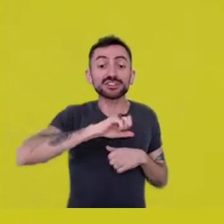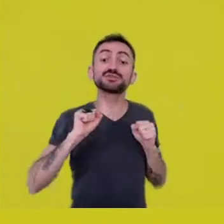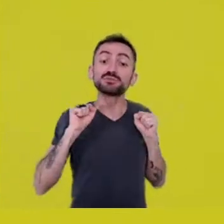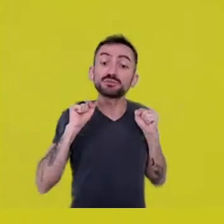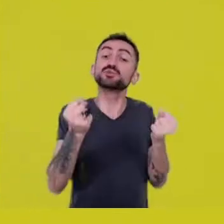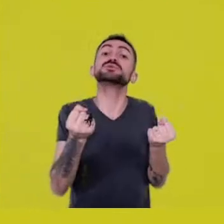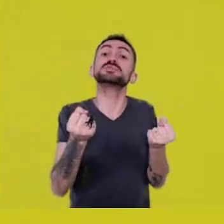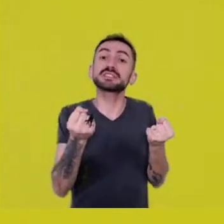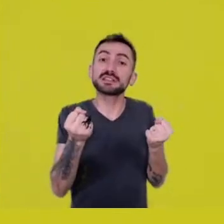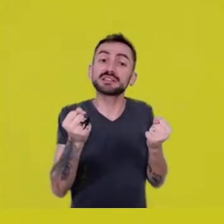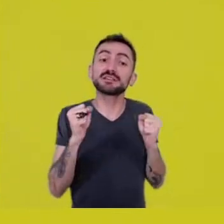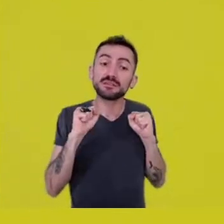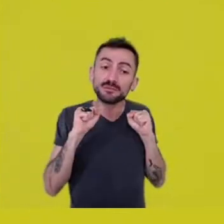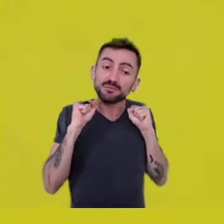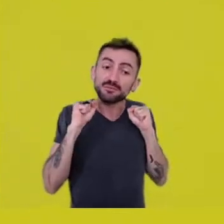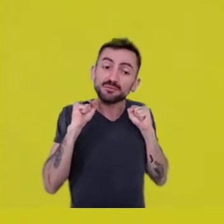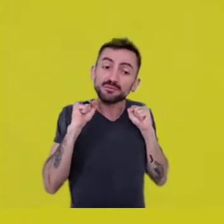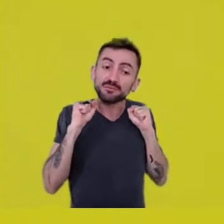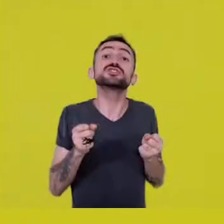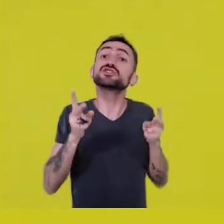Yes, we should pursue that task.